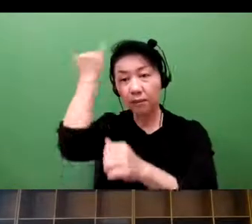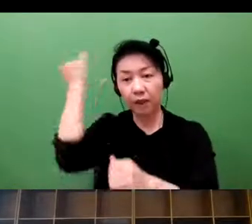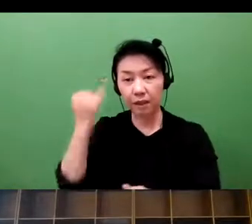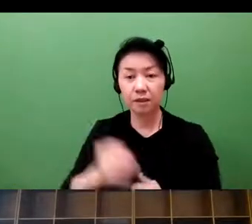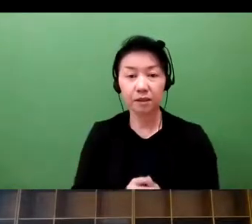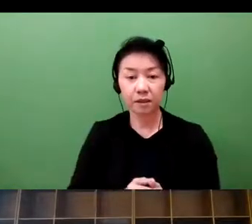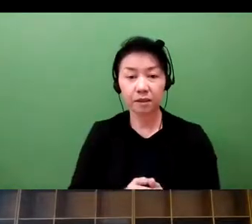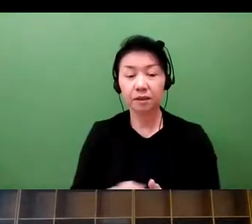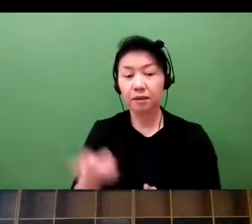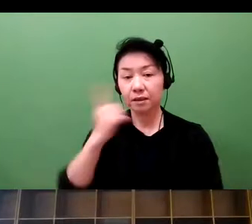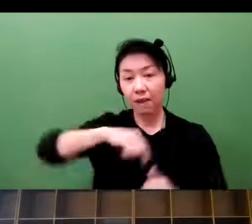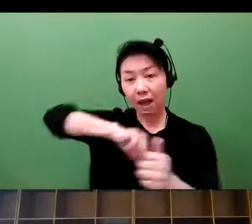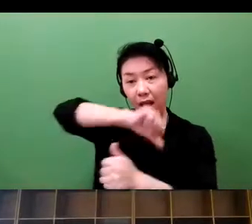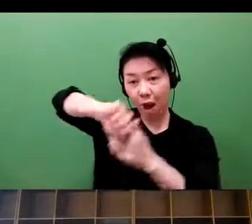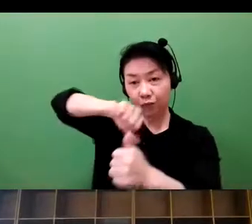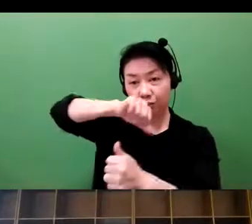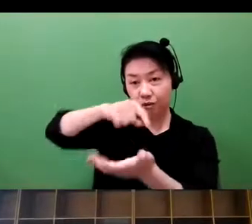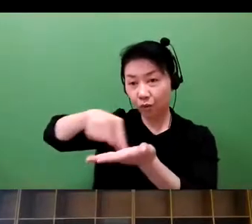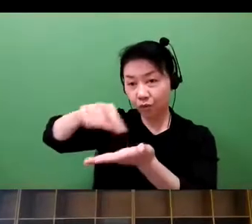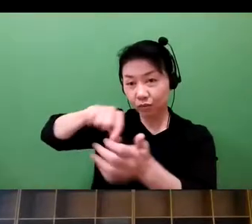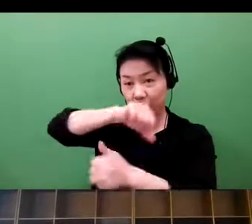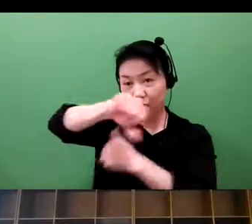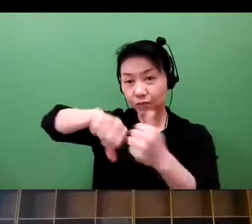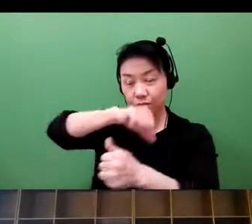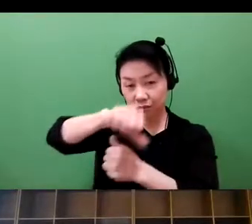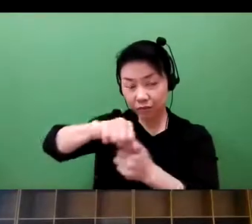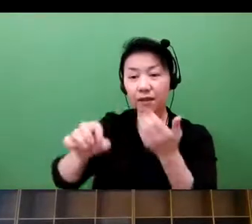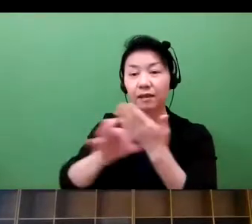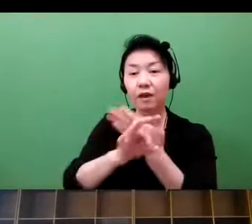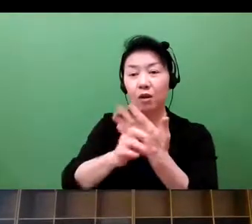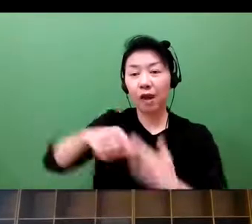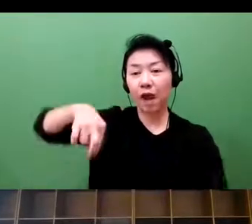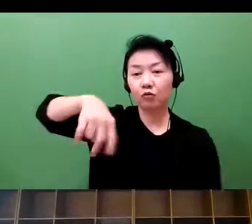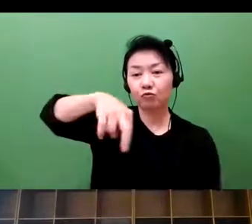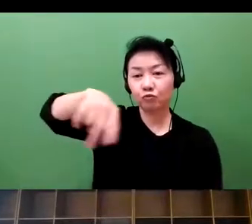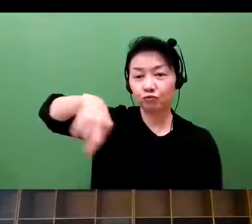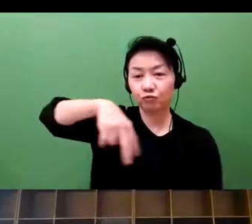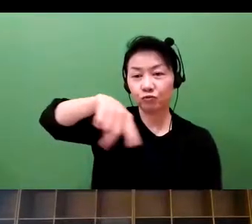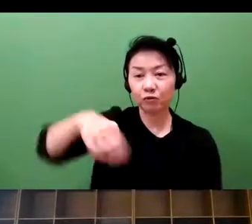And also, down below, we have the smartphone app, and which is like a pedometer.